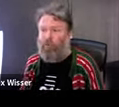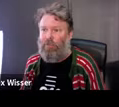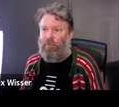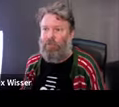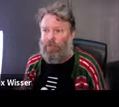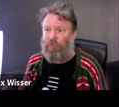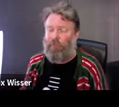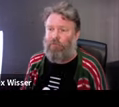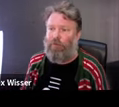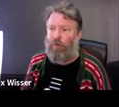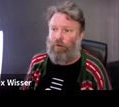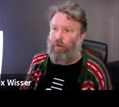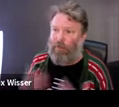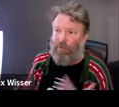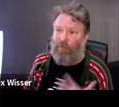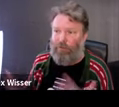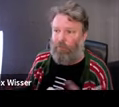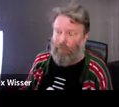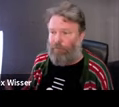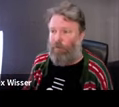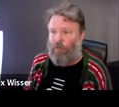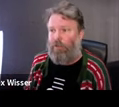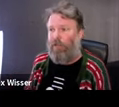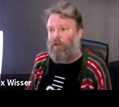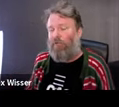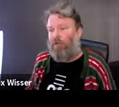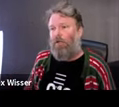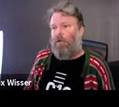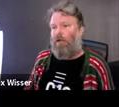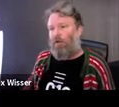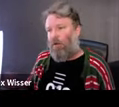it's very important. I do think it's important so that you have a